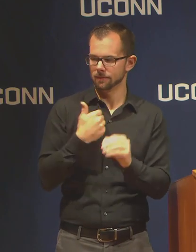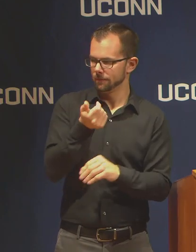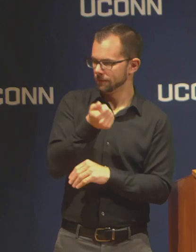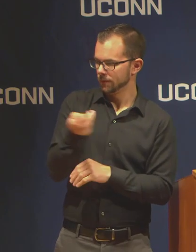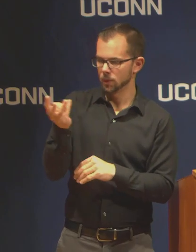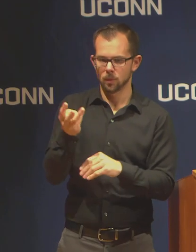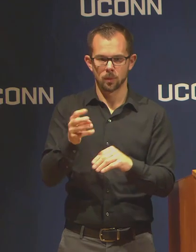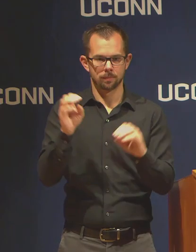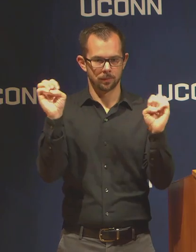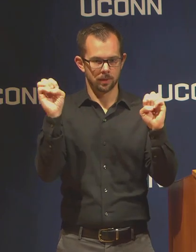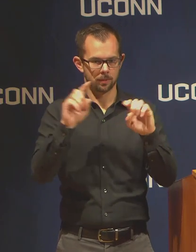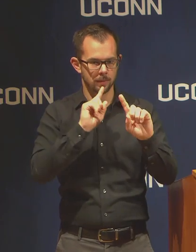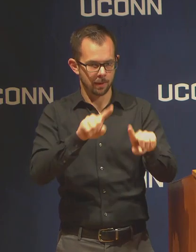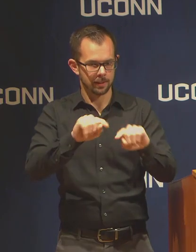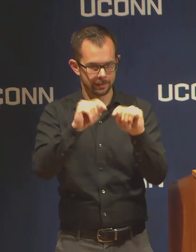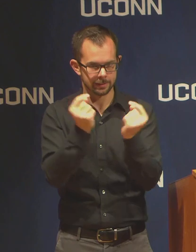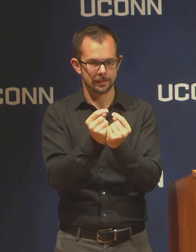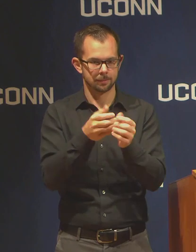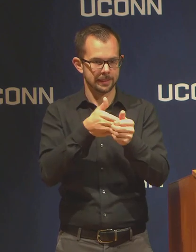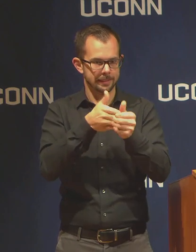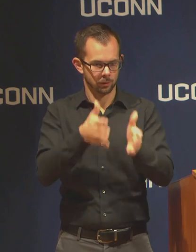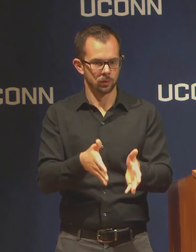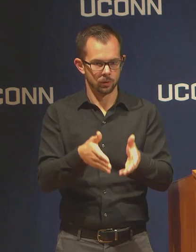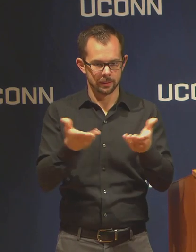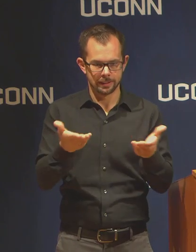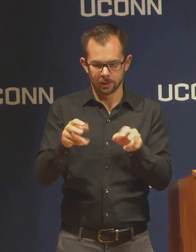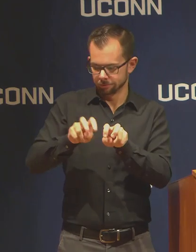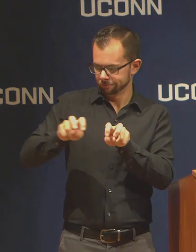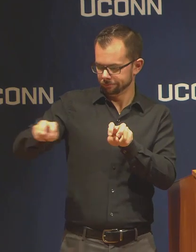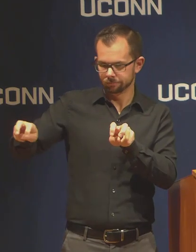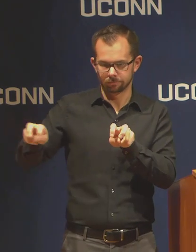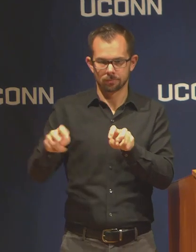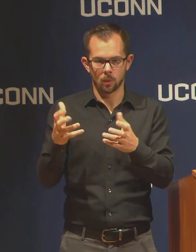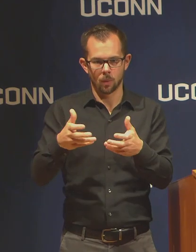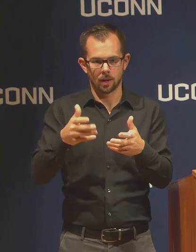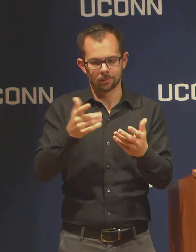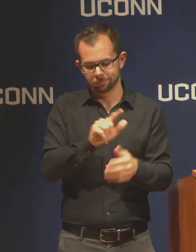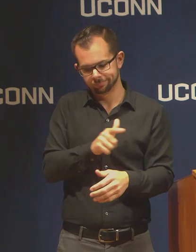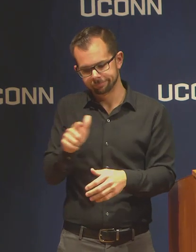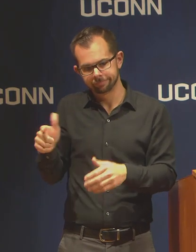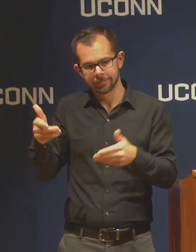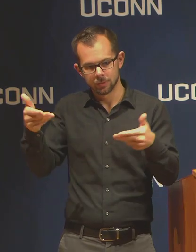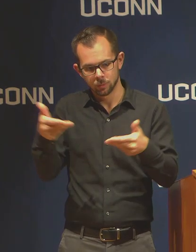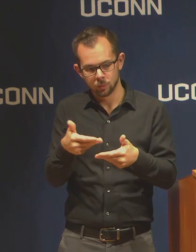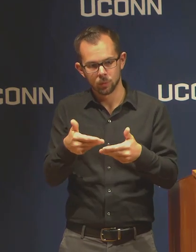I want to introduce those up on stage if we could pull back and show them here.